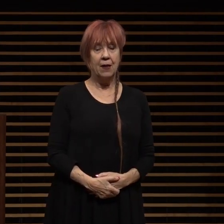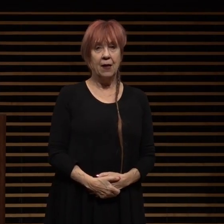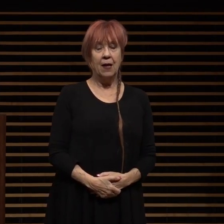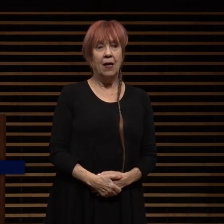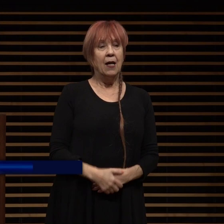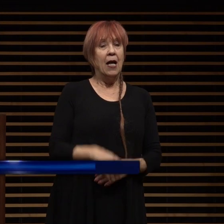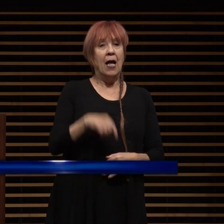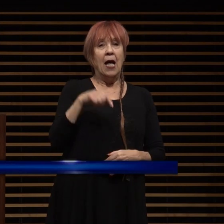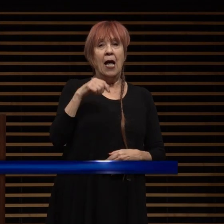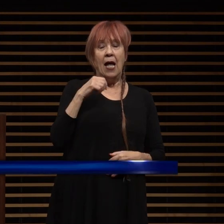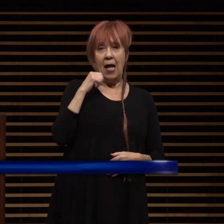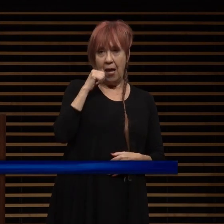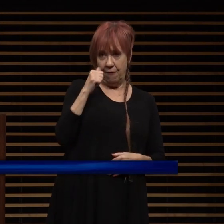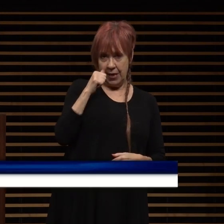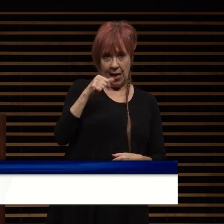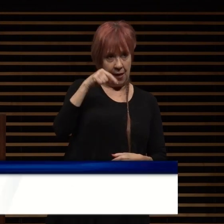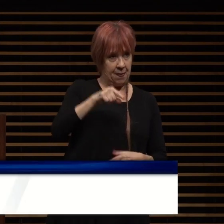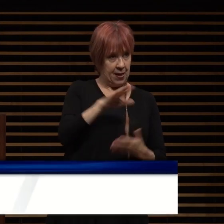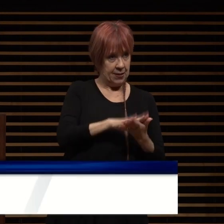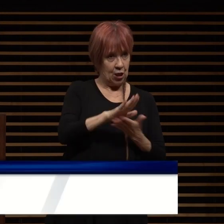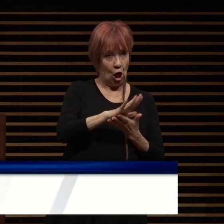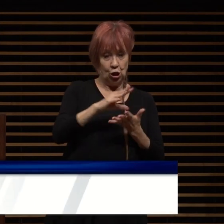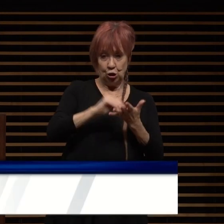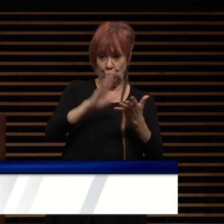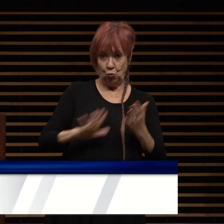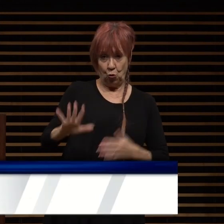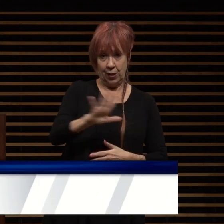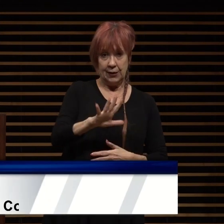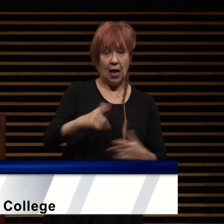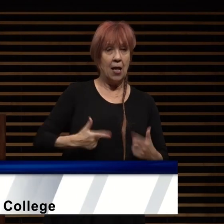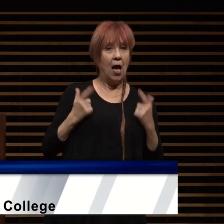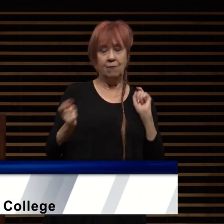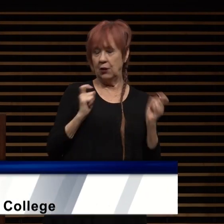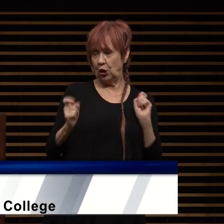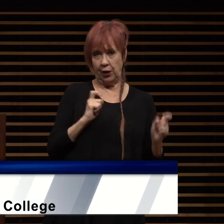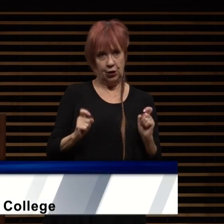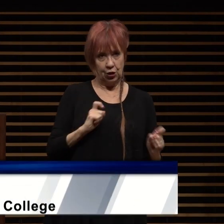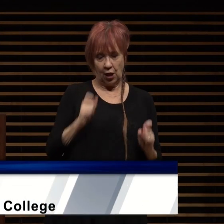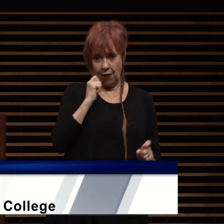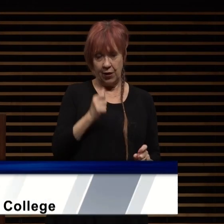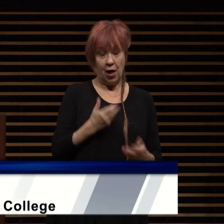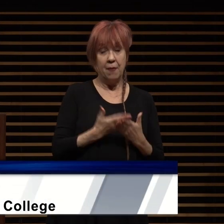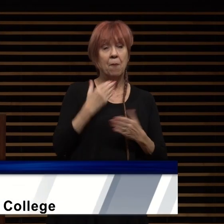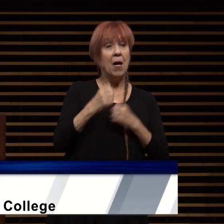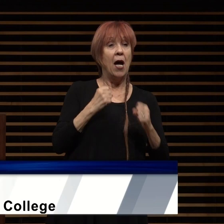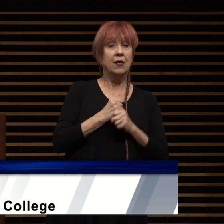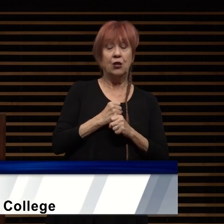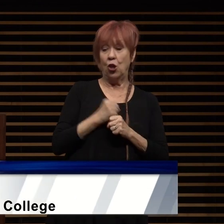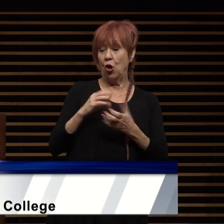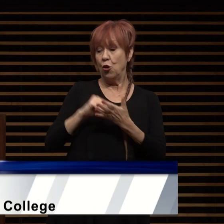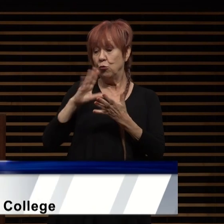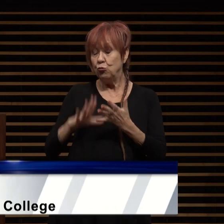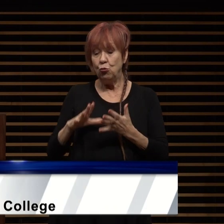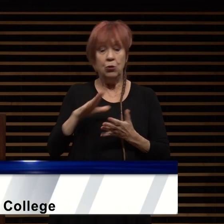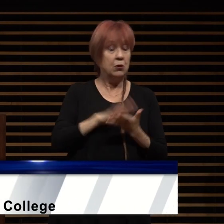lives are changed every day the past two years pasadena city college and its students have faced